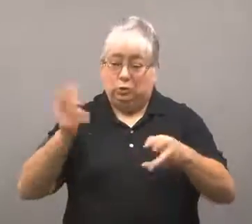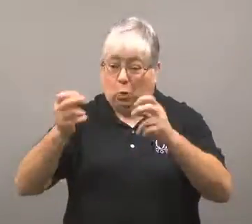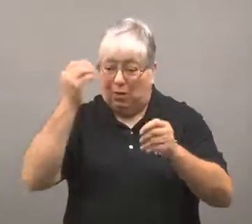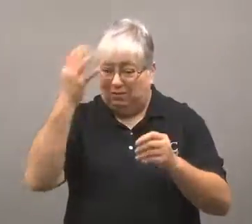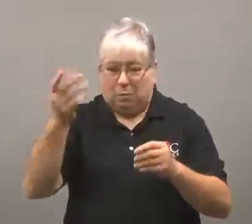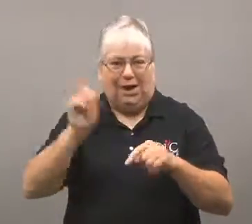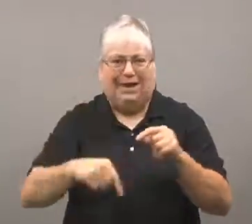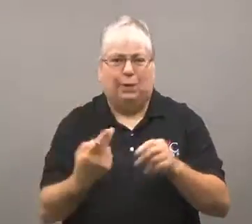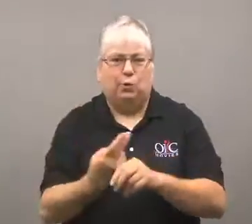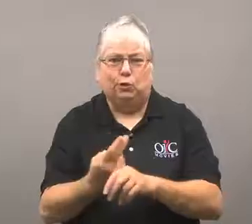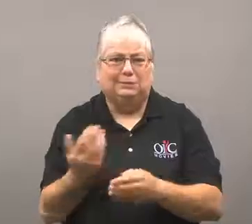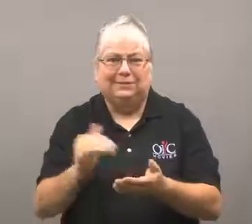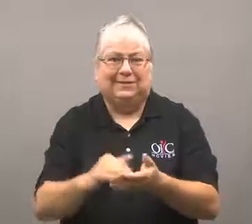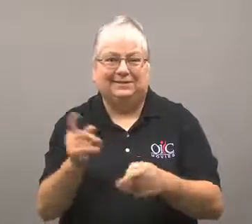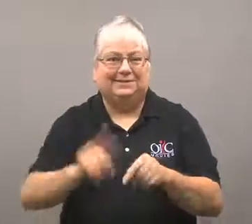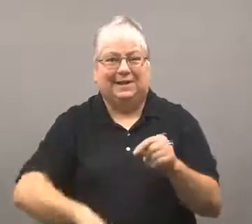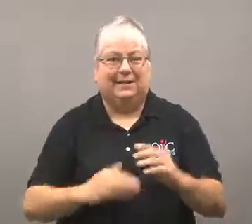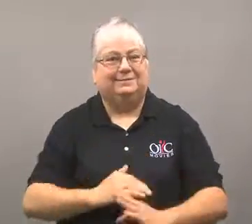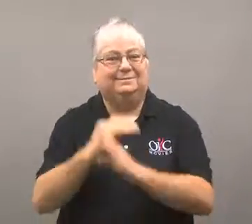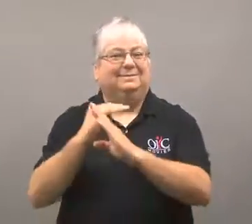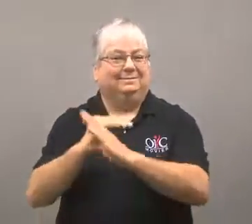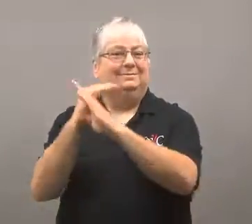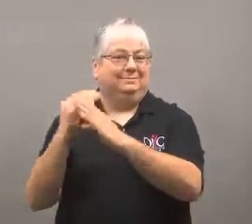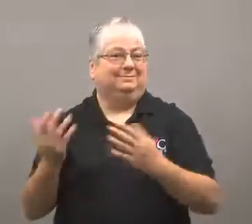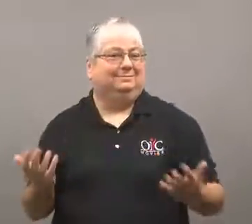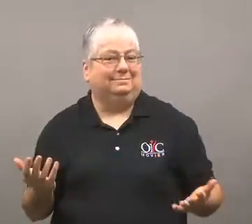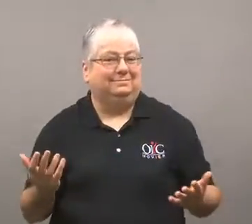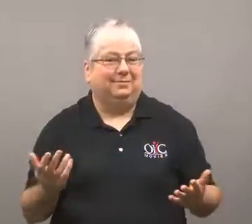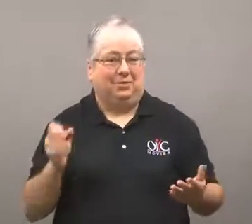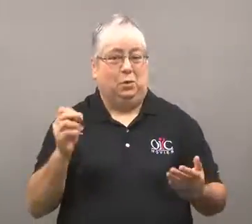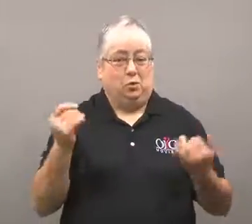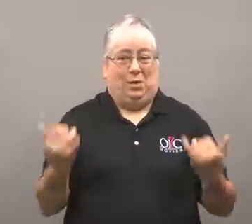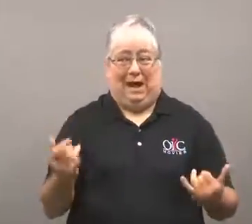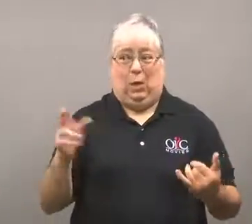Any stolen data can't be reused, preventing fraud.